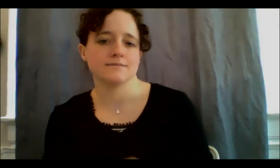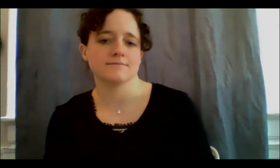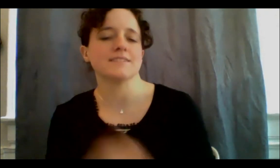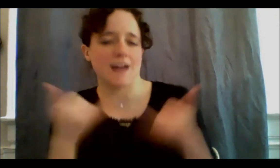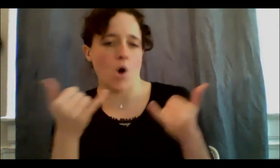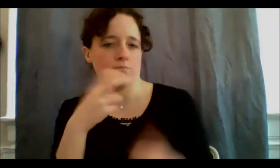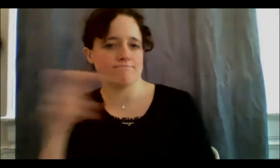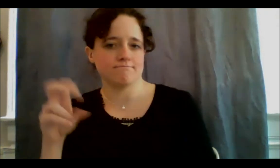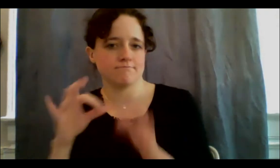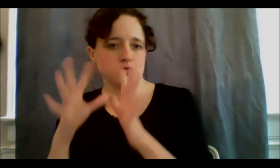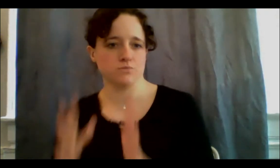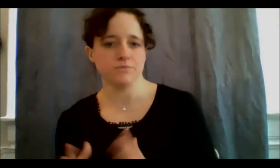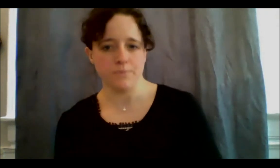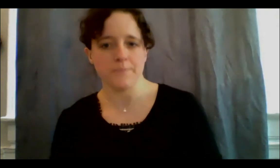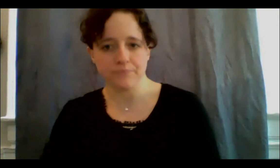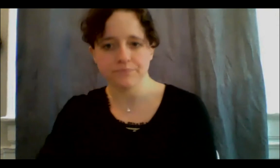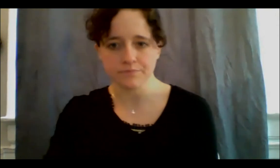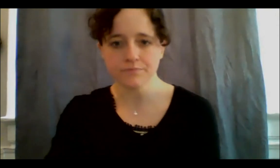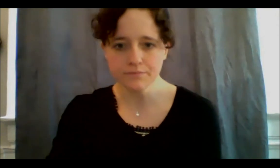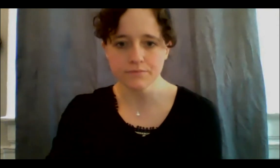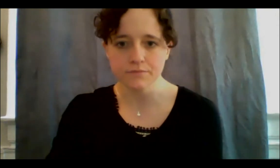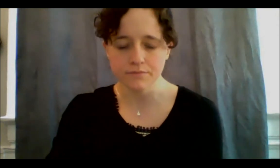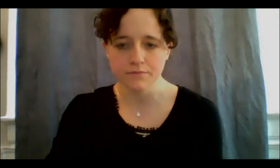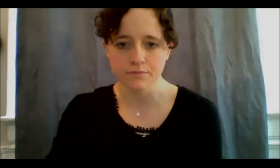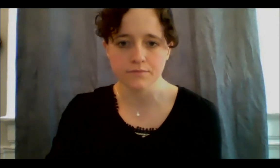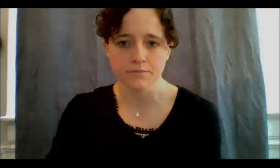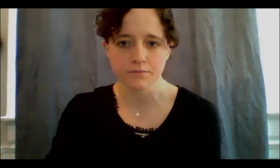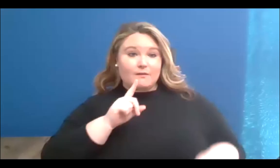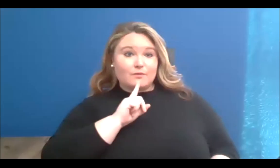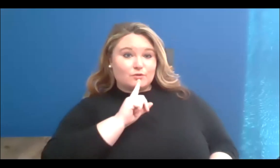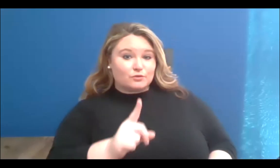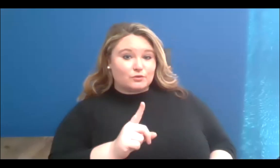Lives Matter Canada, we've launched the Black Mutual Aid Fund which has already